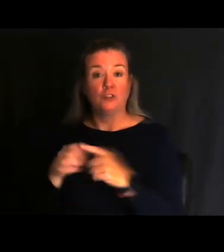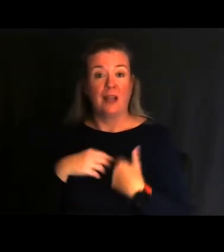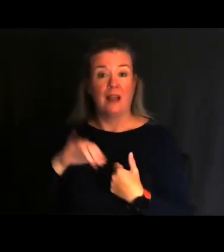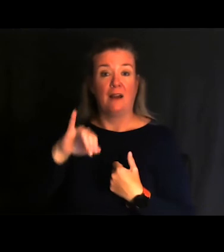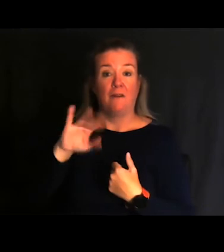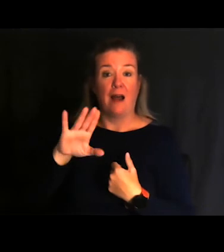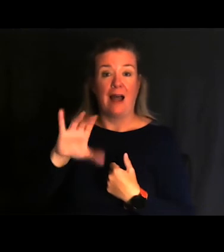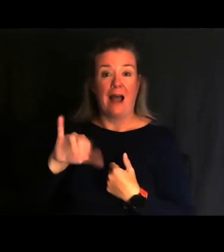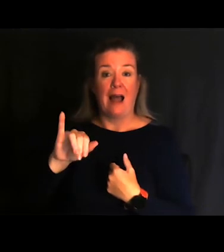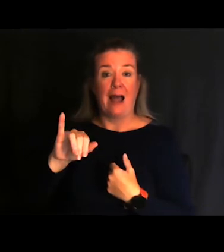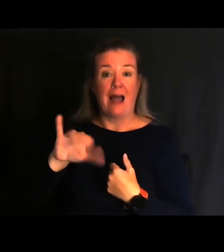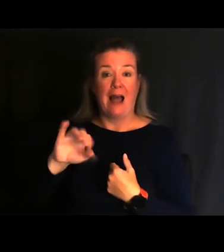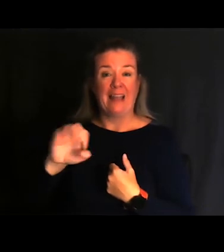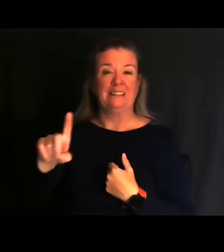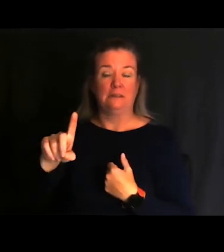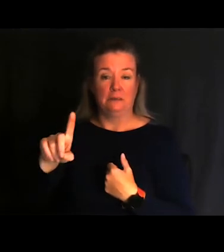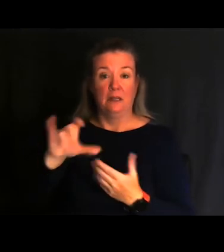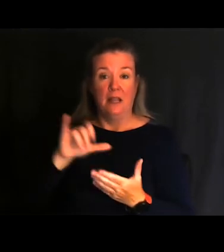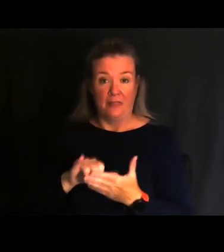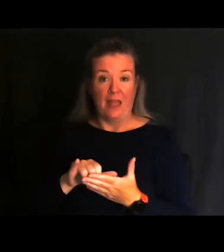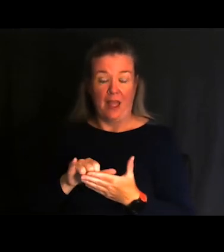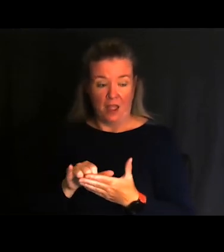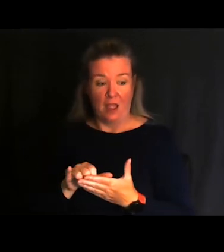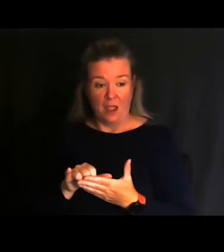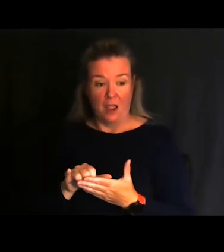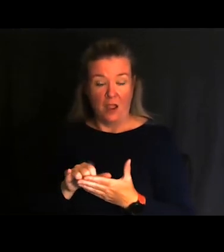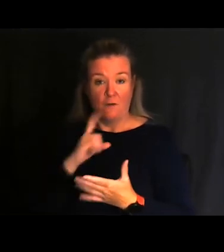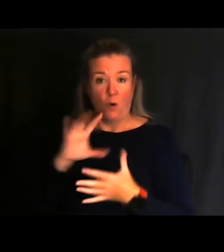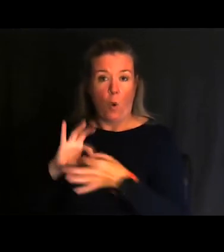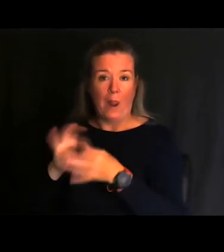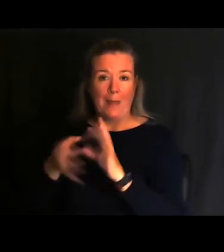It is, actually, was, an Olympic training center luge.